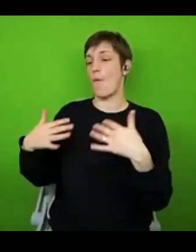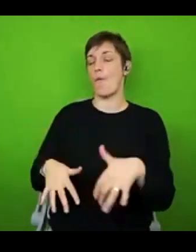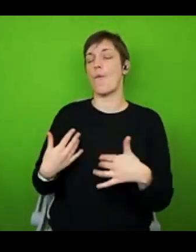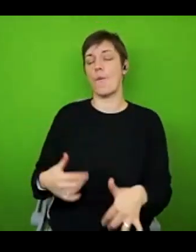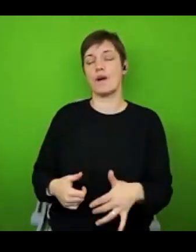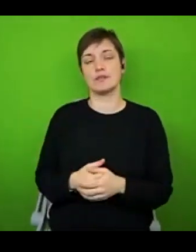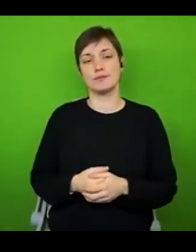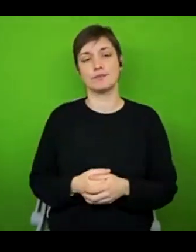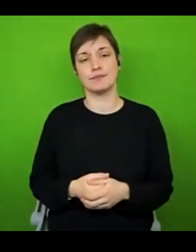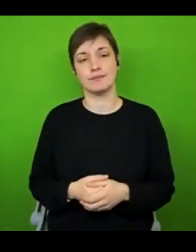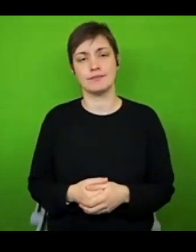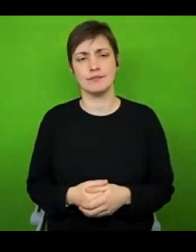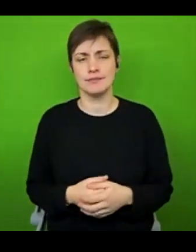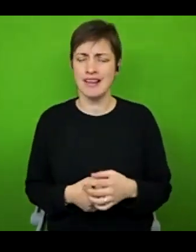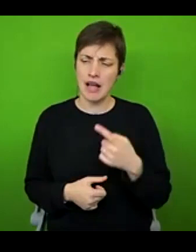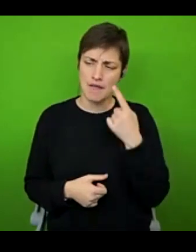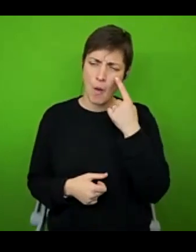if I can find some more and I'll link them wherever this goes live.